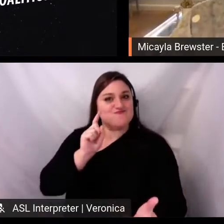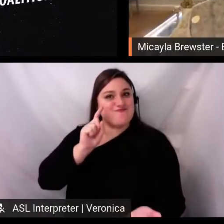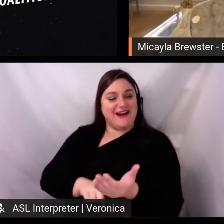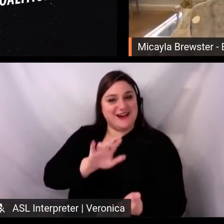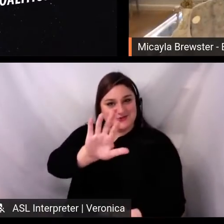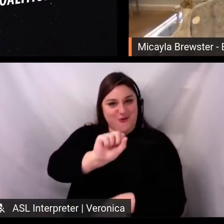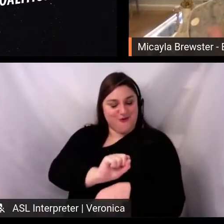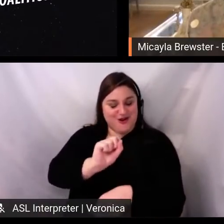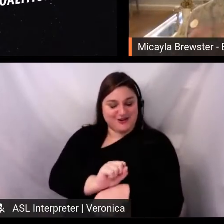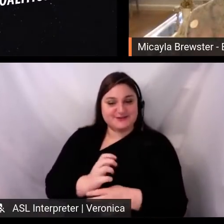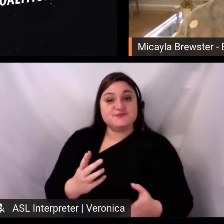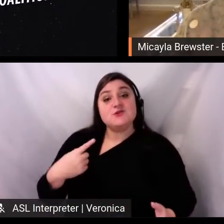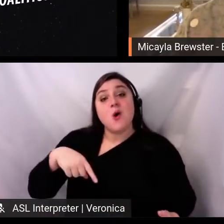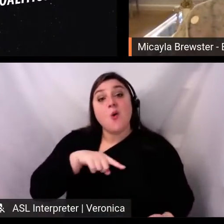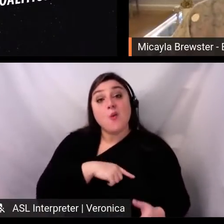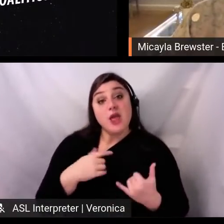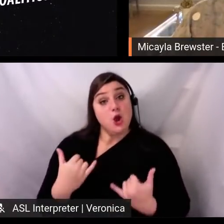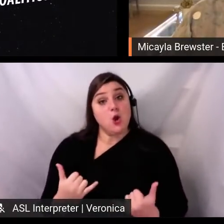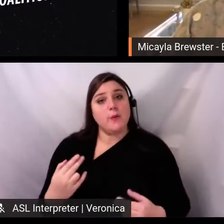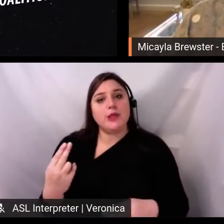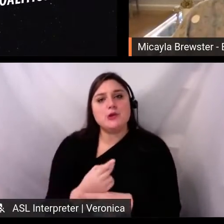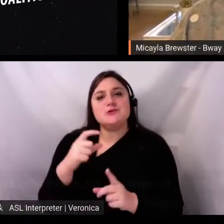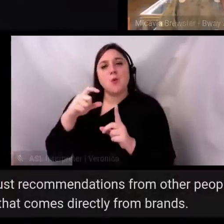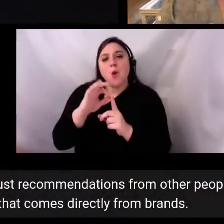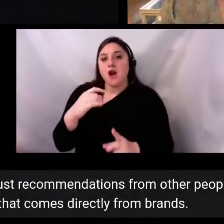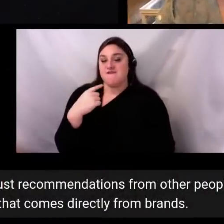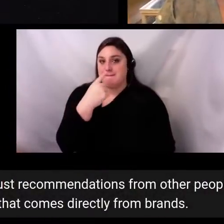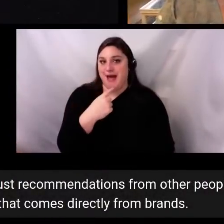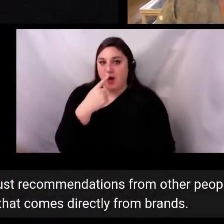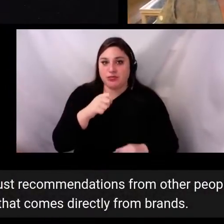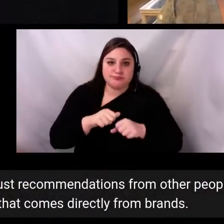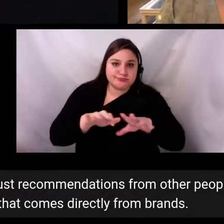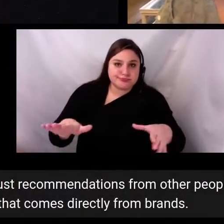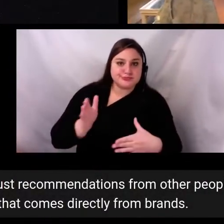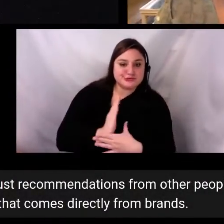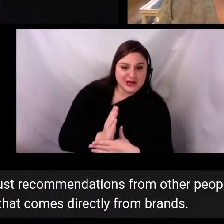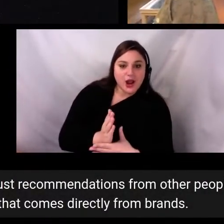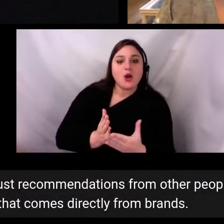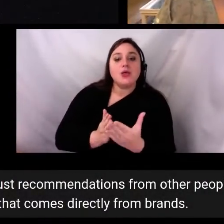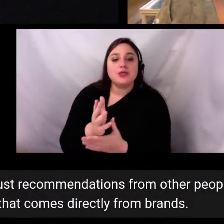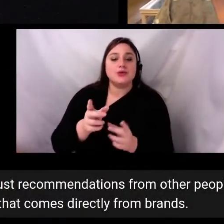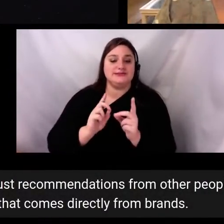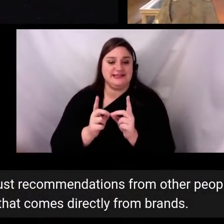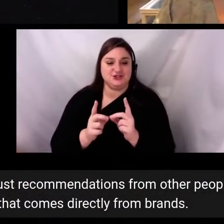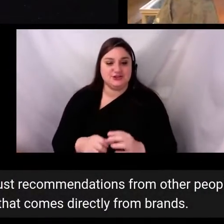strategies to a digital platform. So 92% of consumers trust recommendations